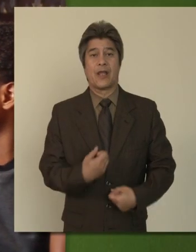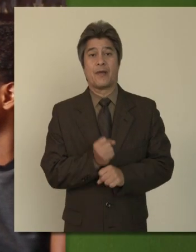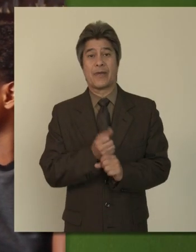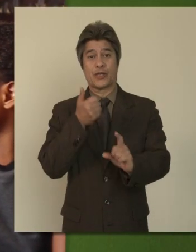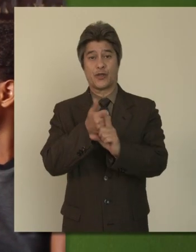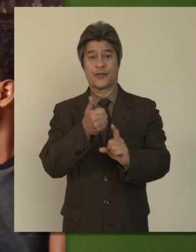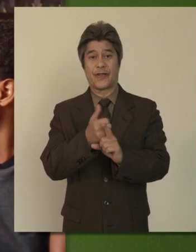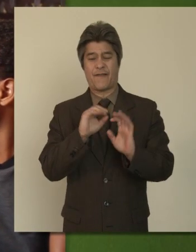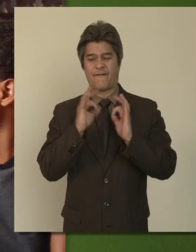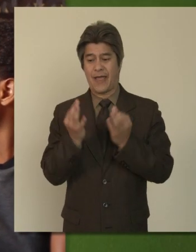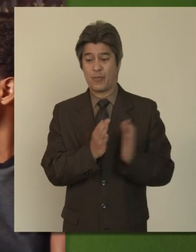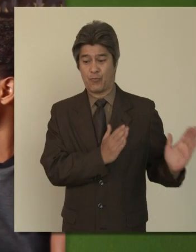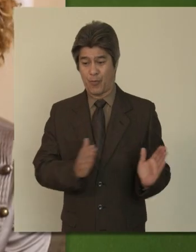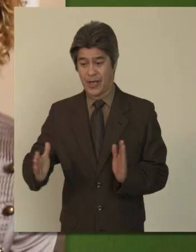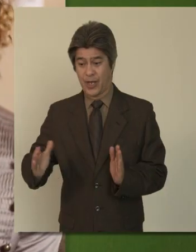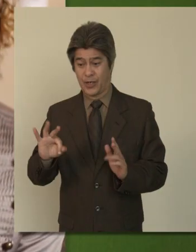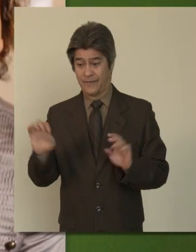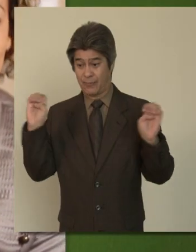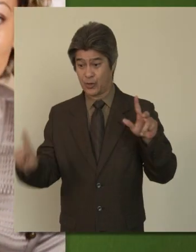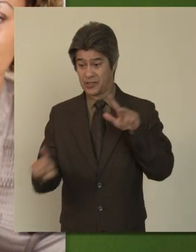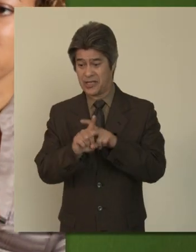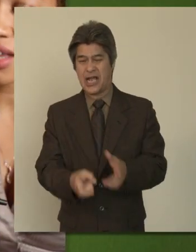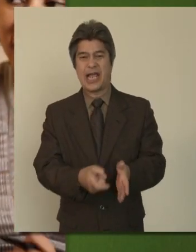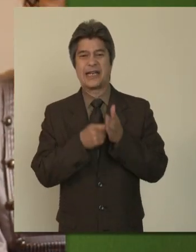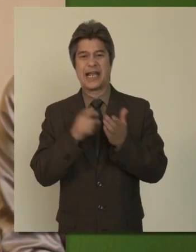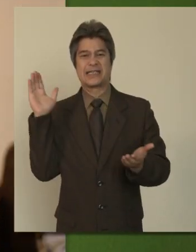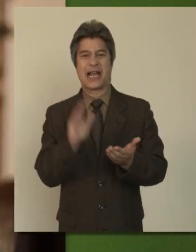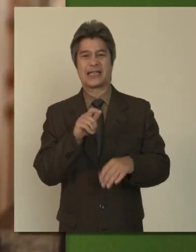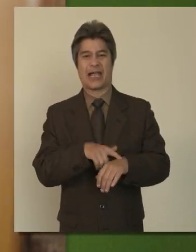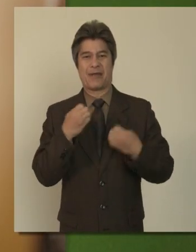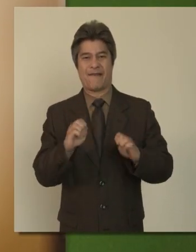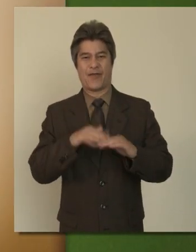Getting yourself and your family prepared in case of an emergency takes less time and effort than you may think.